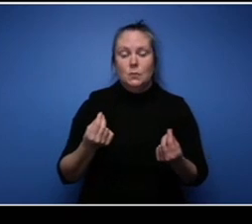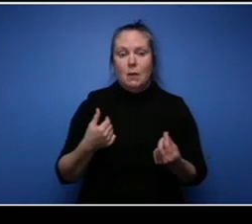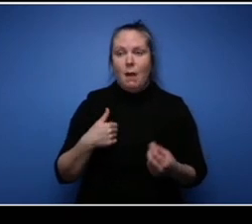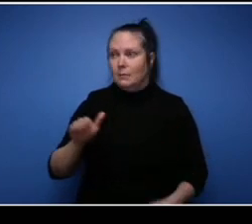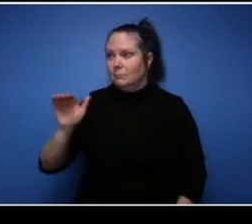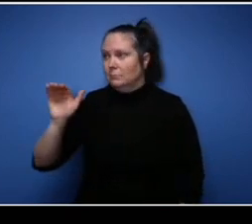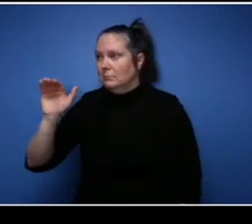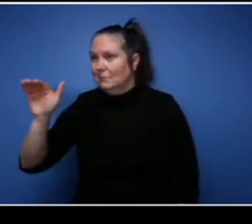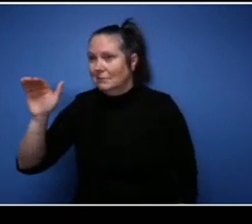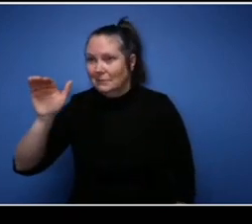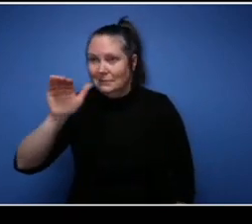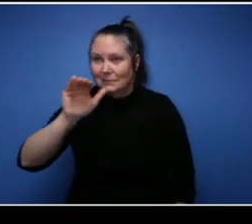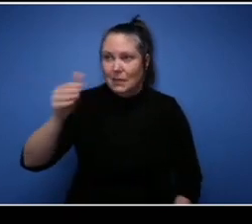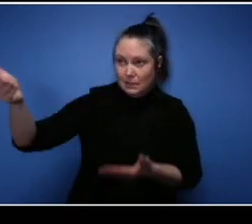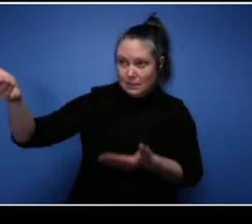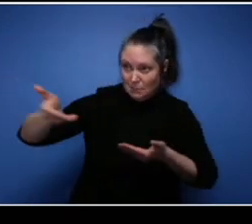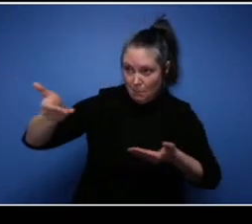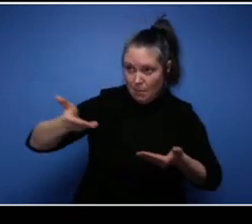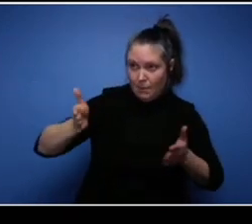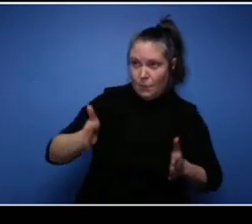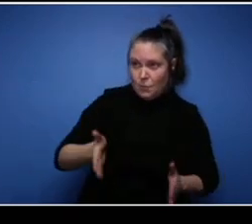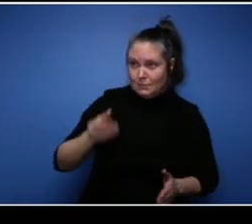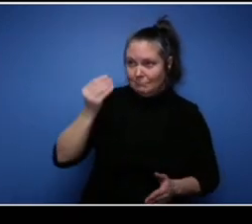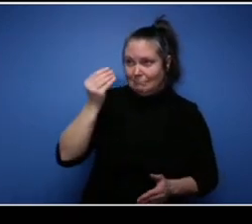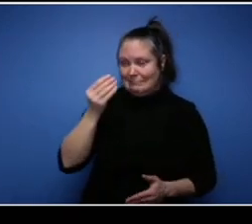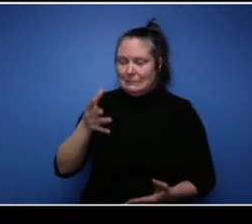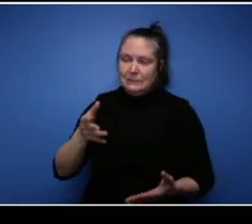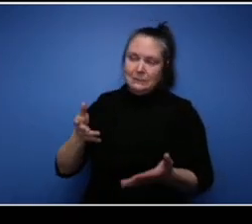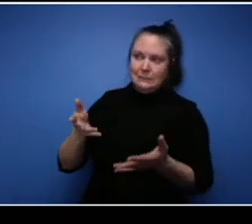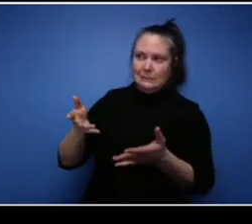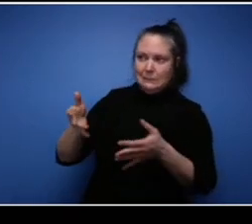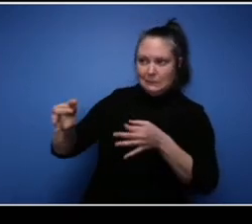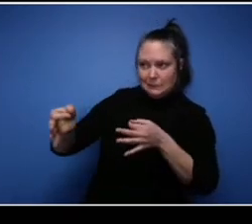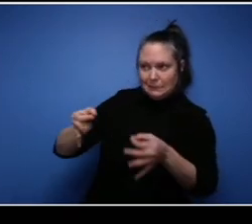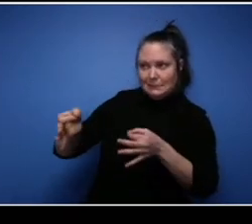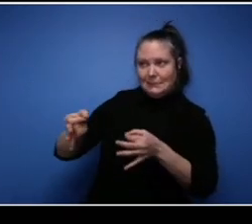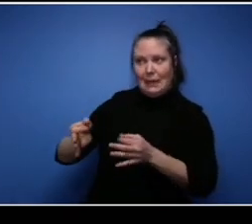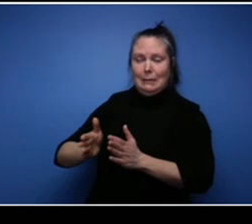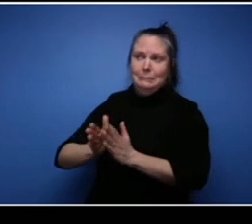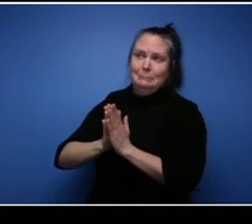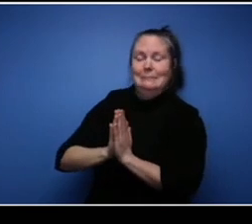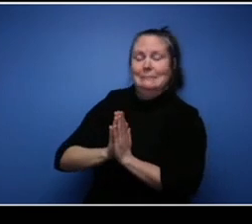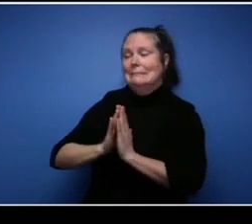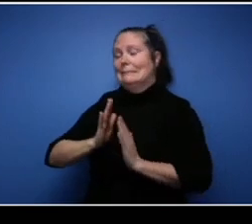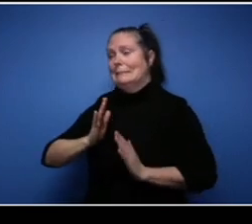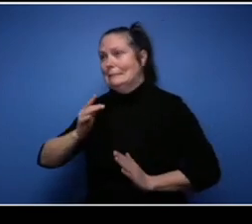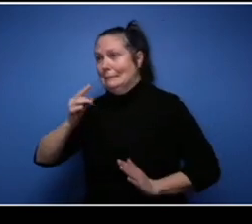basically spoke to them and you know begged and plead and asked you know can I get a small